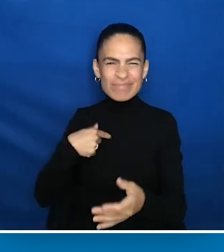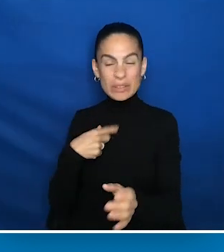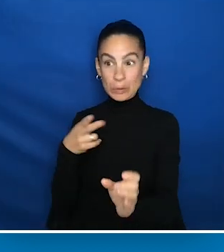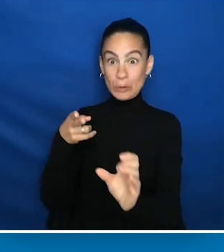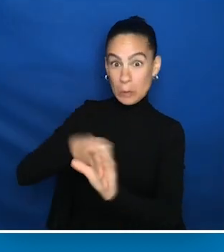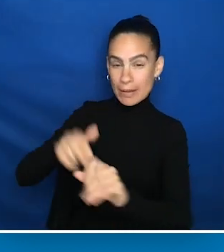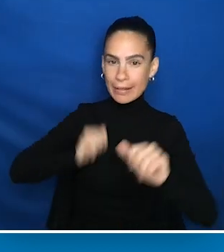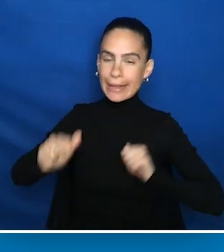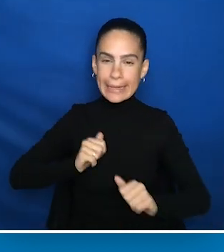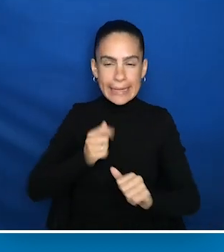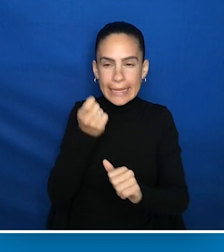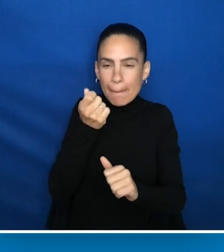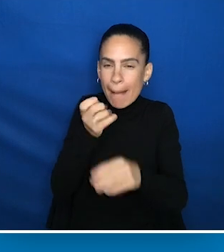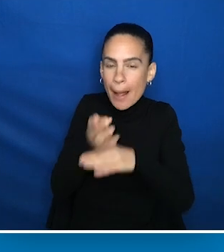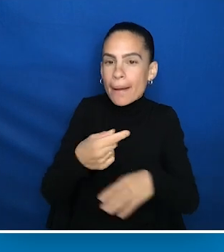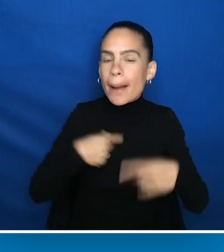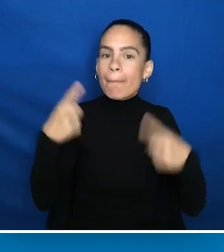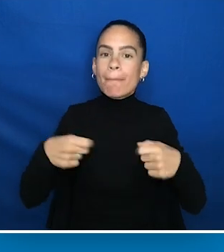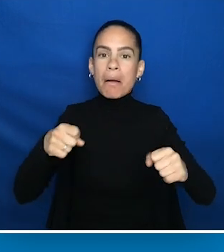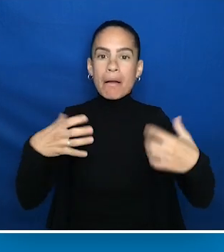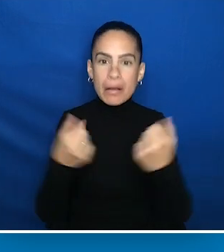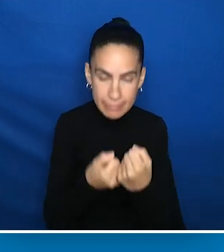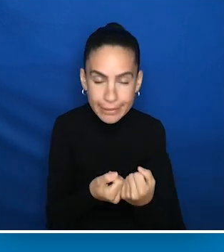And I remember we did this exercise the first day and they said,